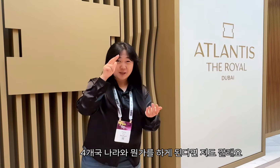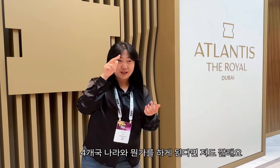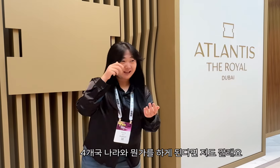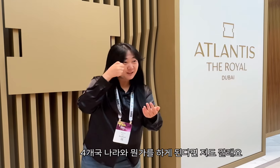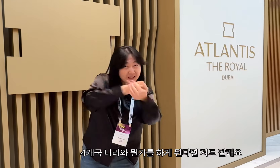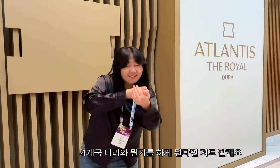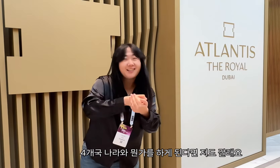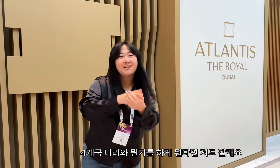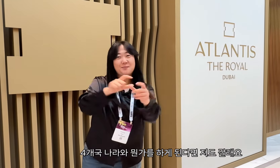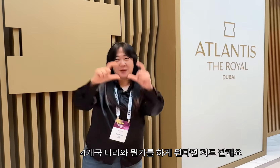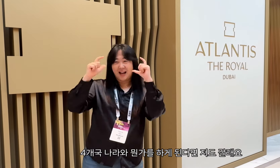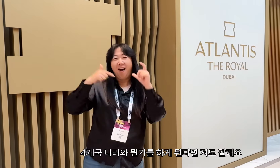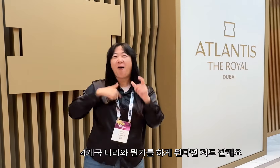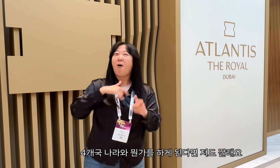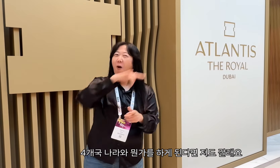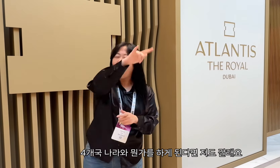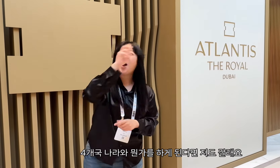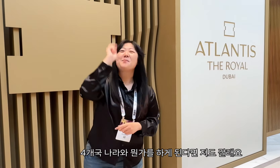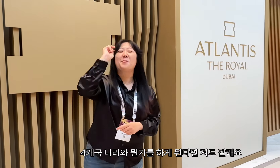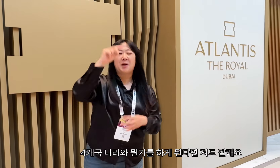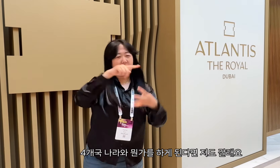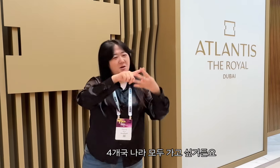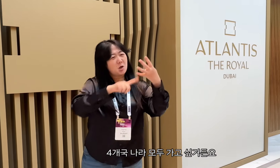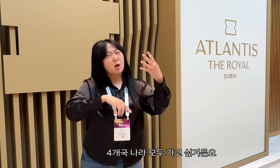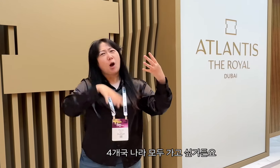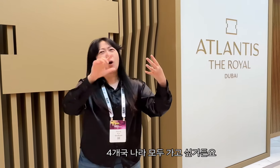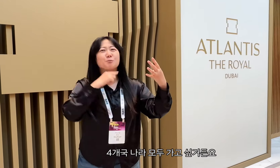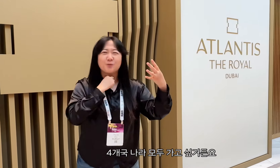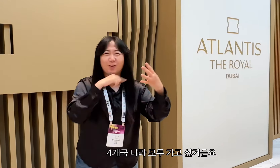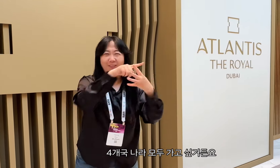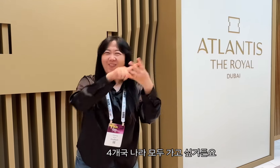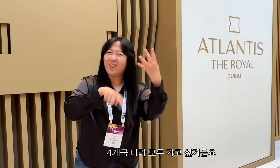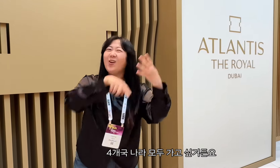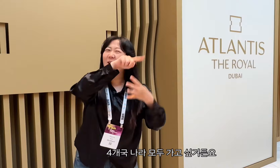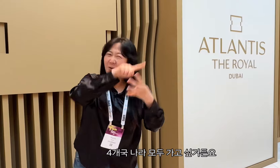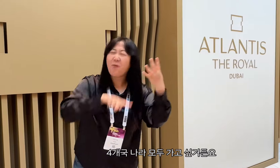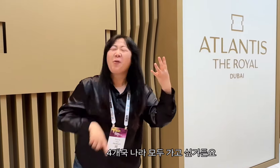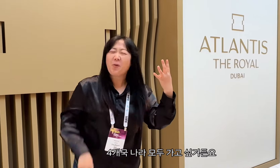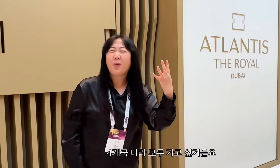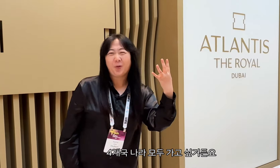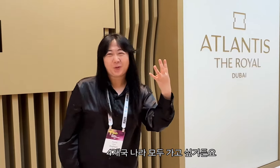If they do something with the four countries, I would also like to go. I want to go to all four countries.